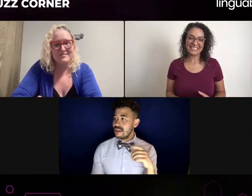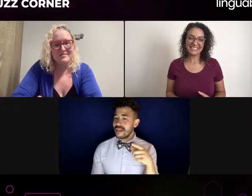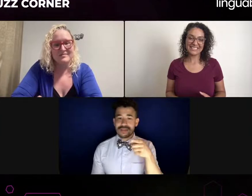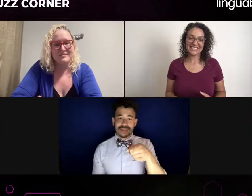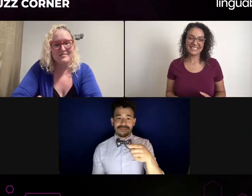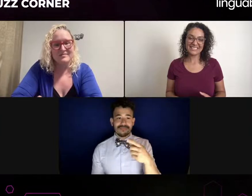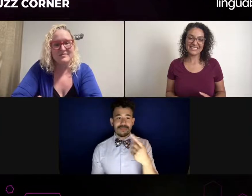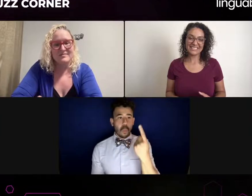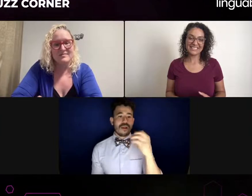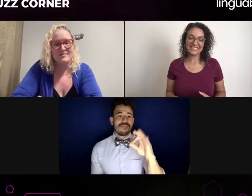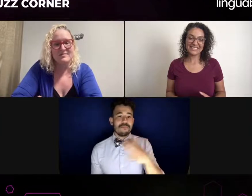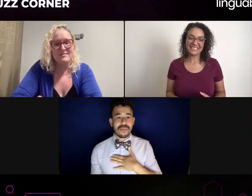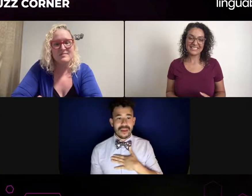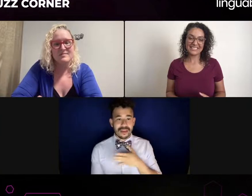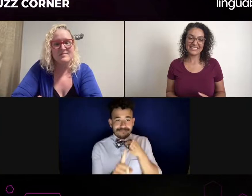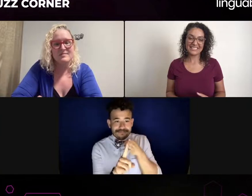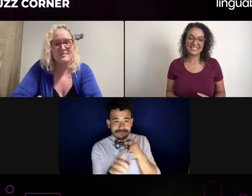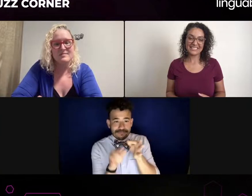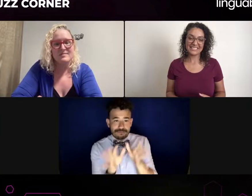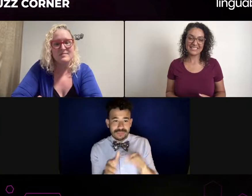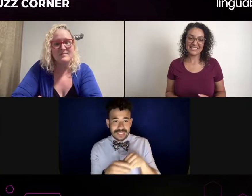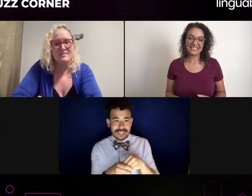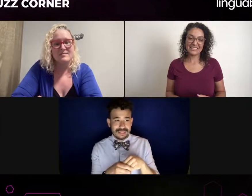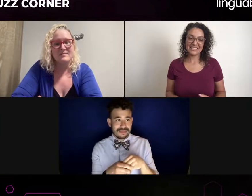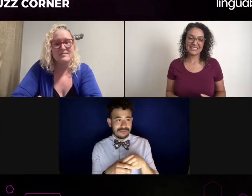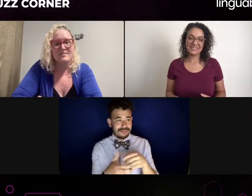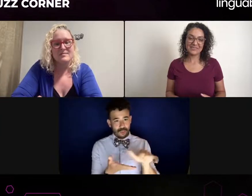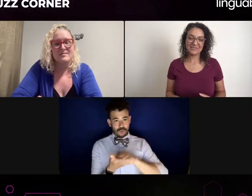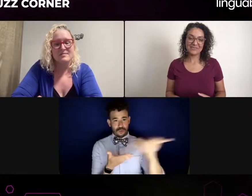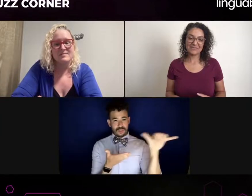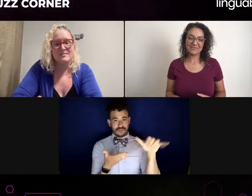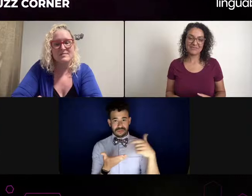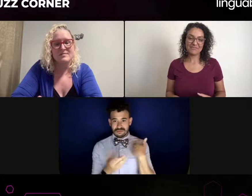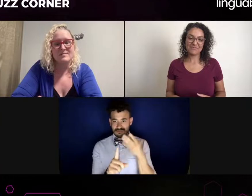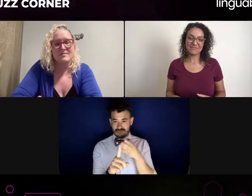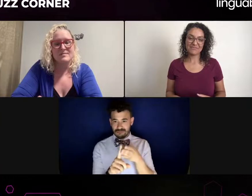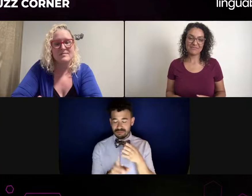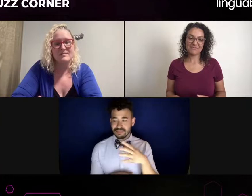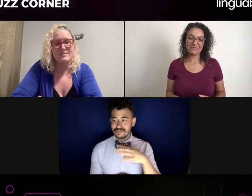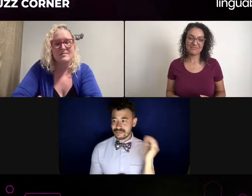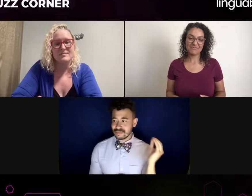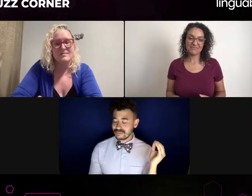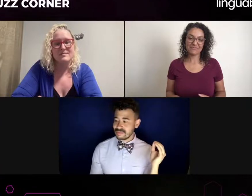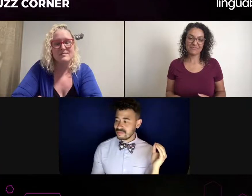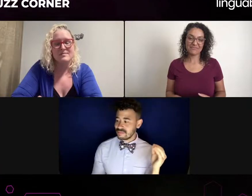Right. Whatever you need me to do there. They're there beside you because they want you to win,